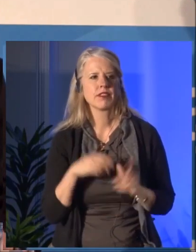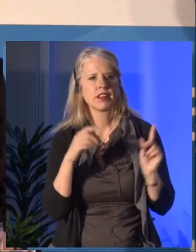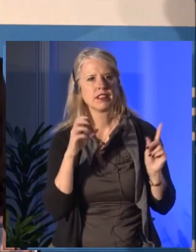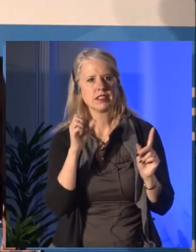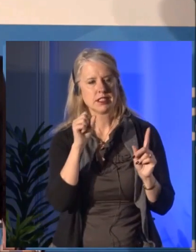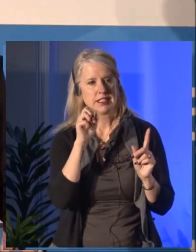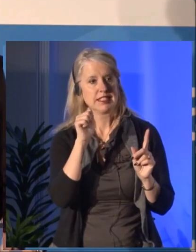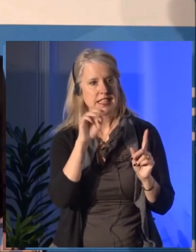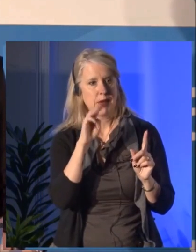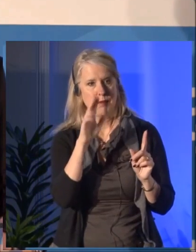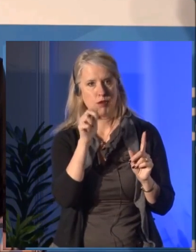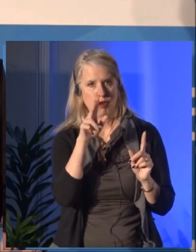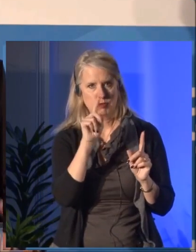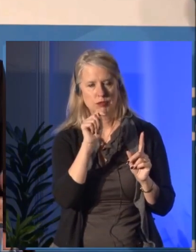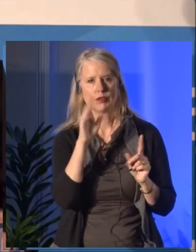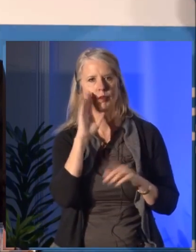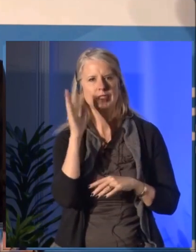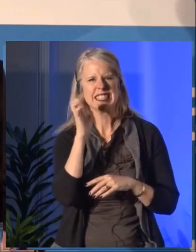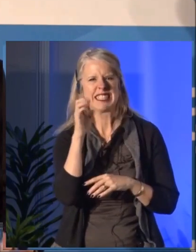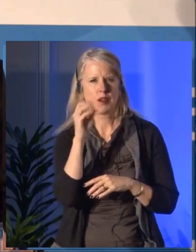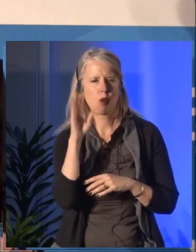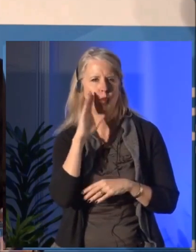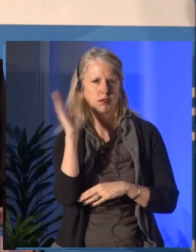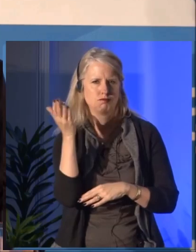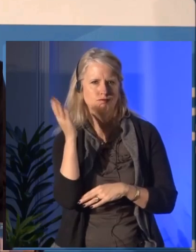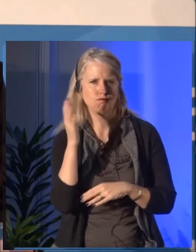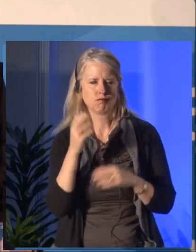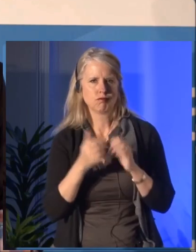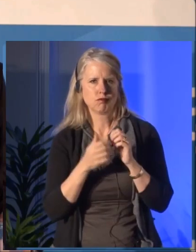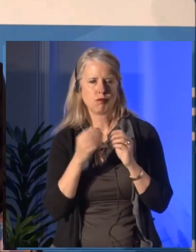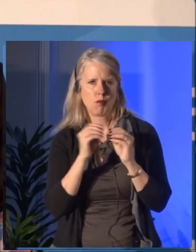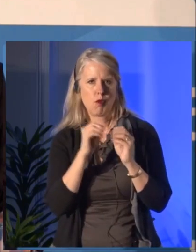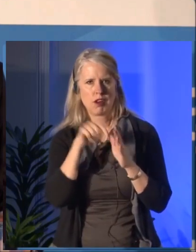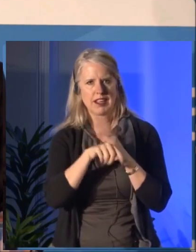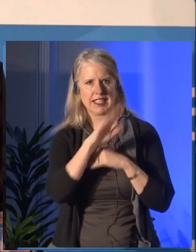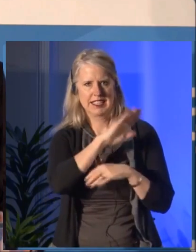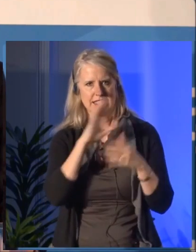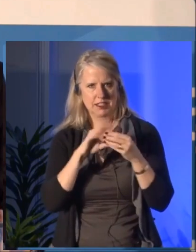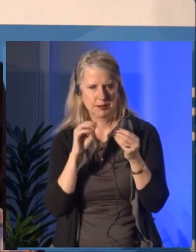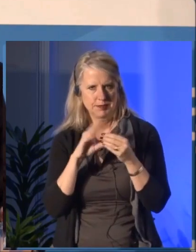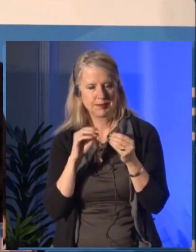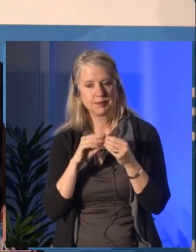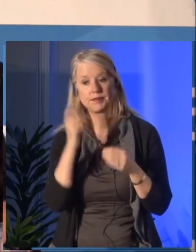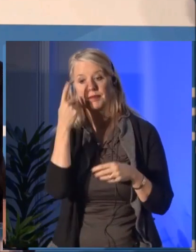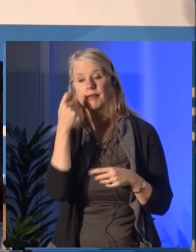It's an opportunity to look ahead and continually strive to have more impact.